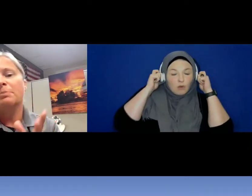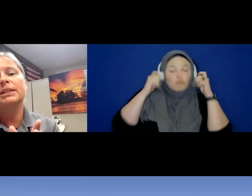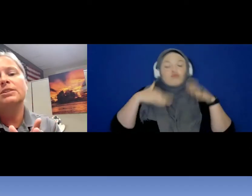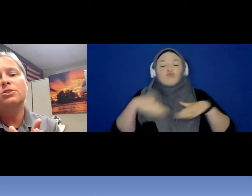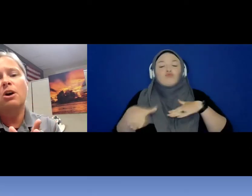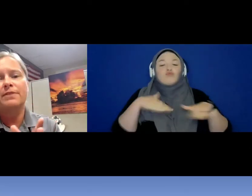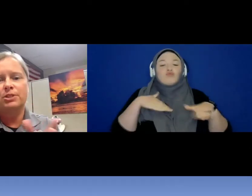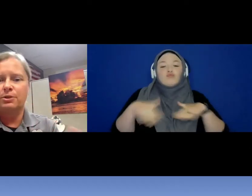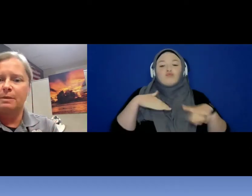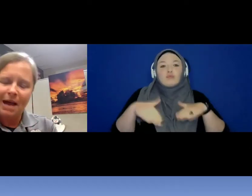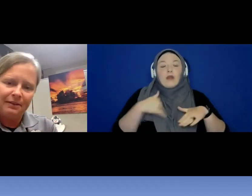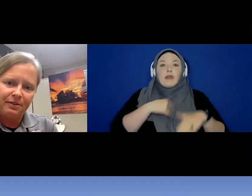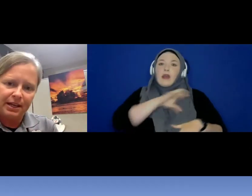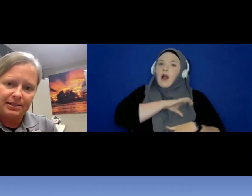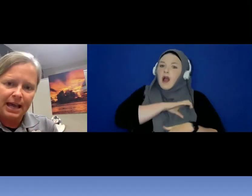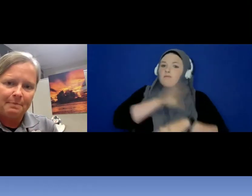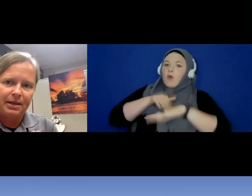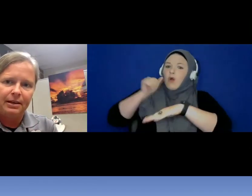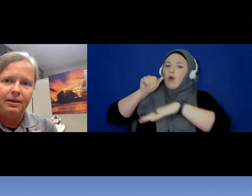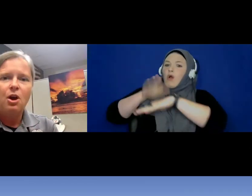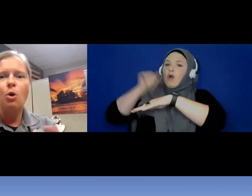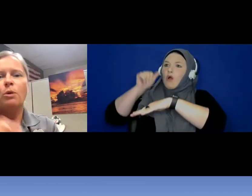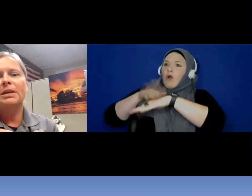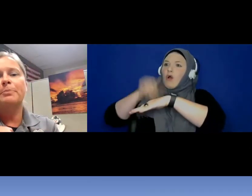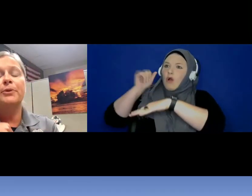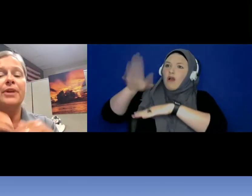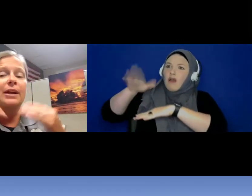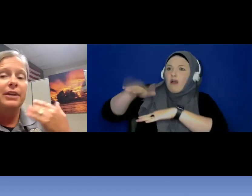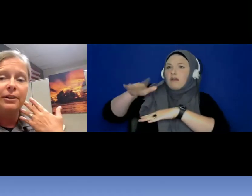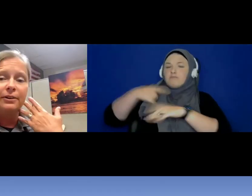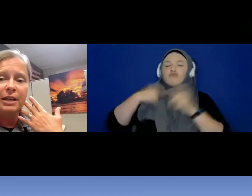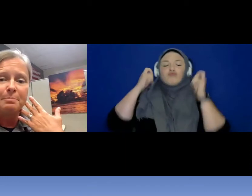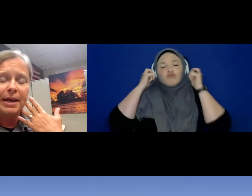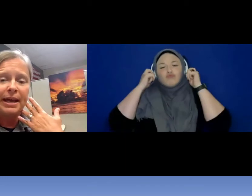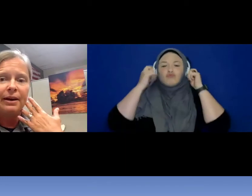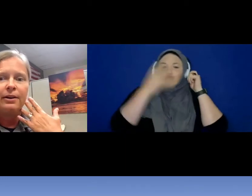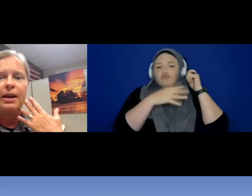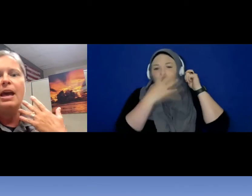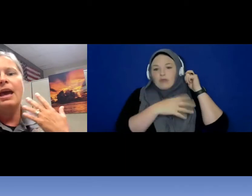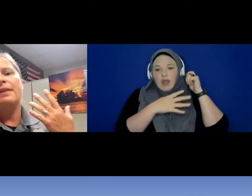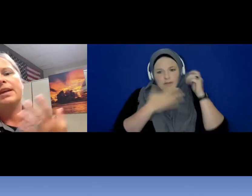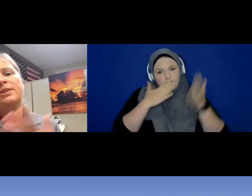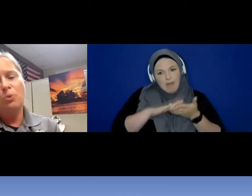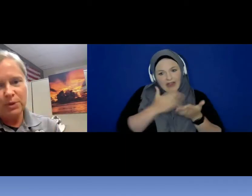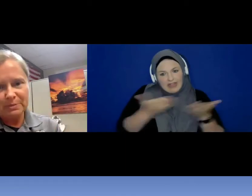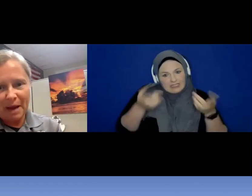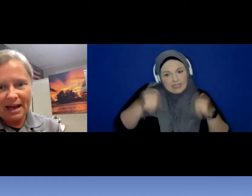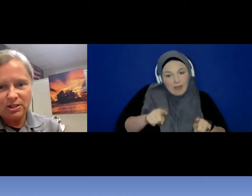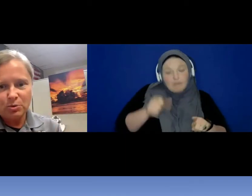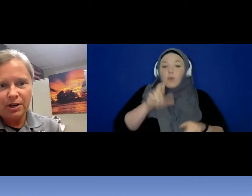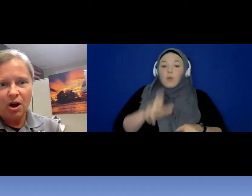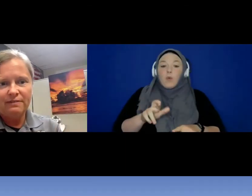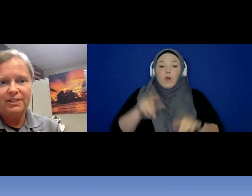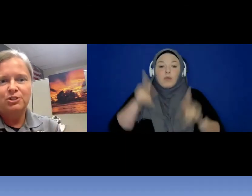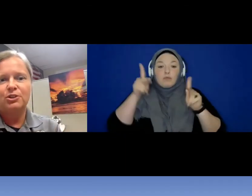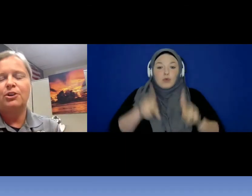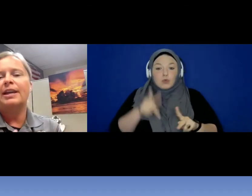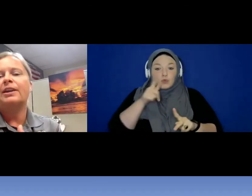police officers and bad things happen or people that are hearing impaired and they don't respond to an officer and an